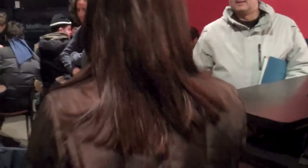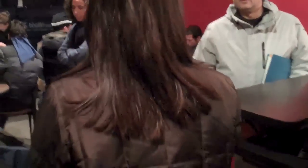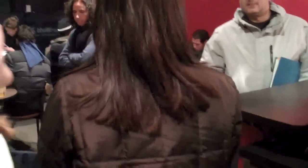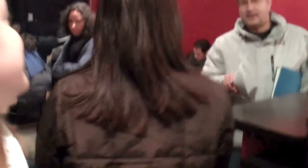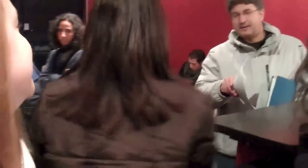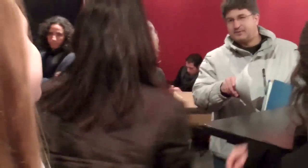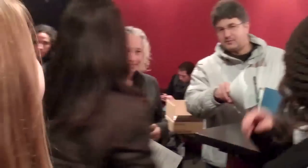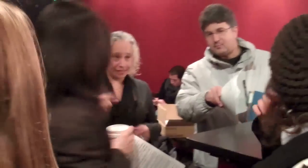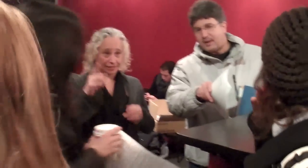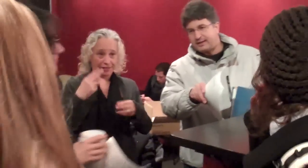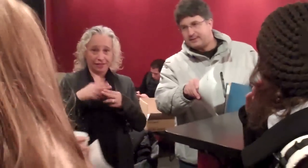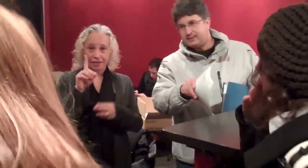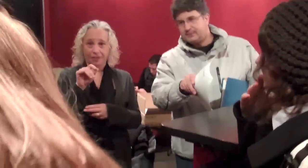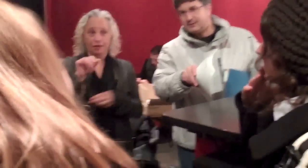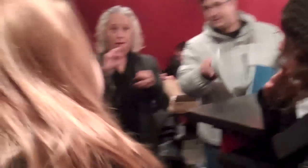Good morning. Good morning.